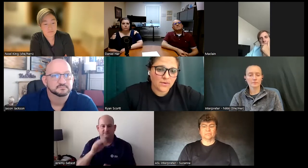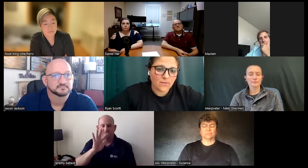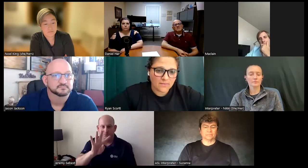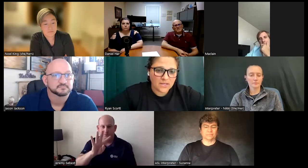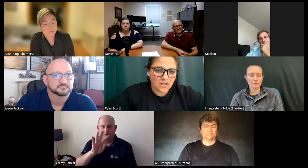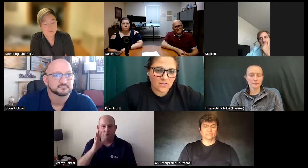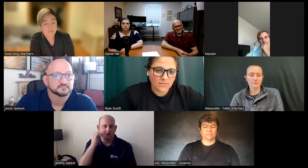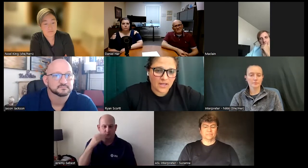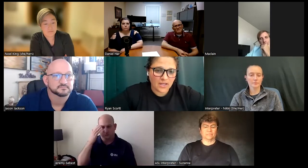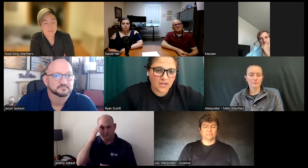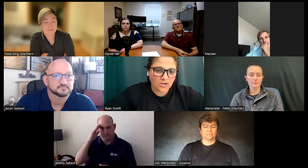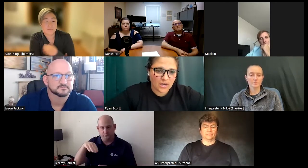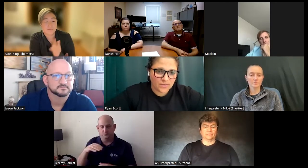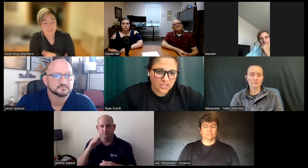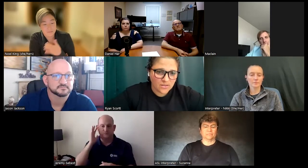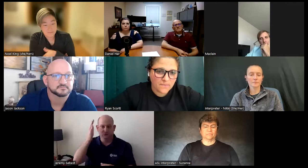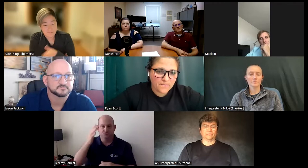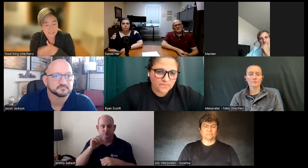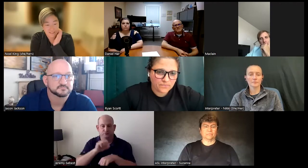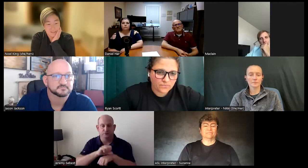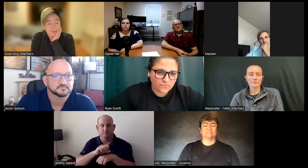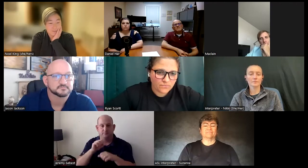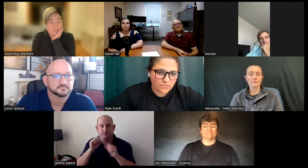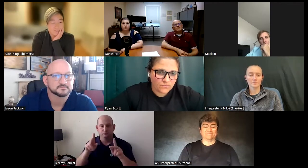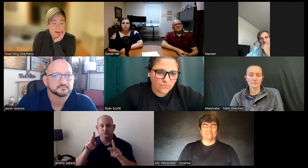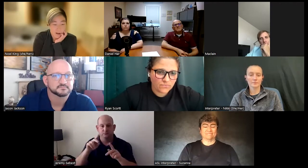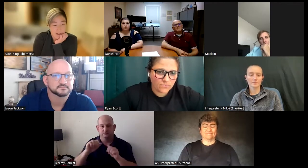requirement of my graduation